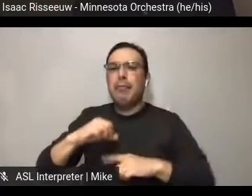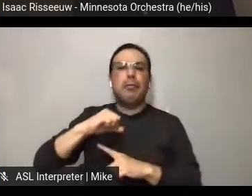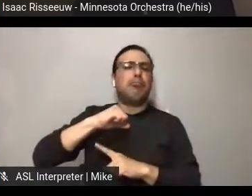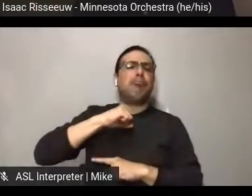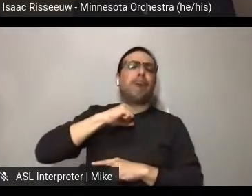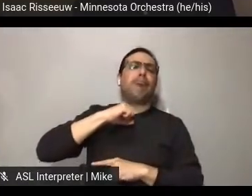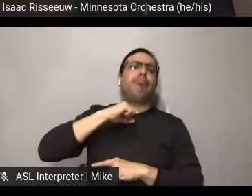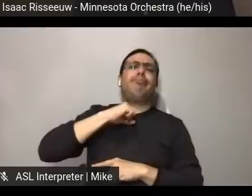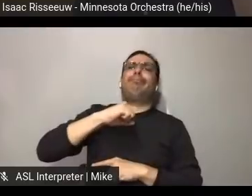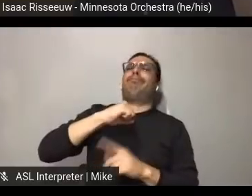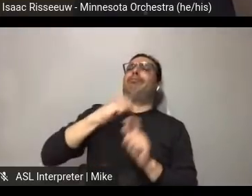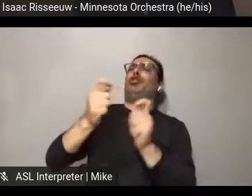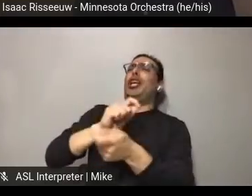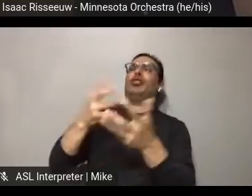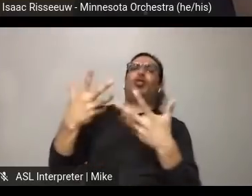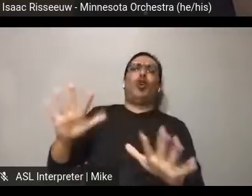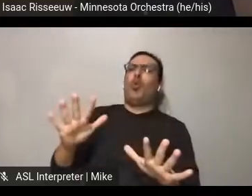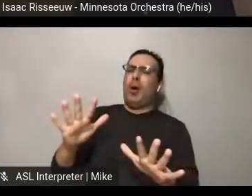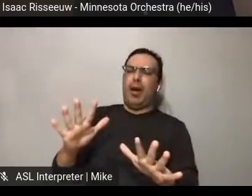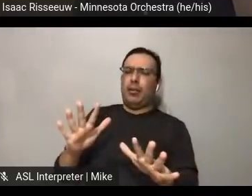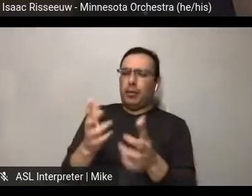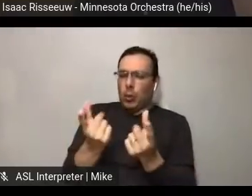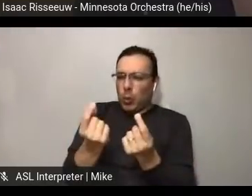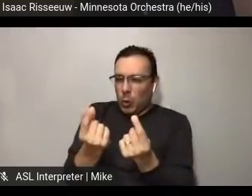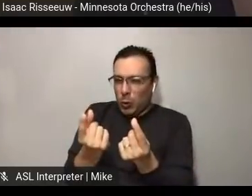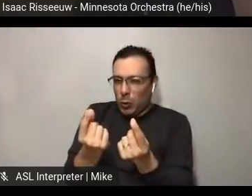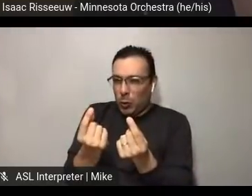I can chime in here. Yeah, there's an approach